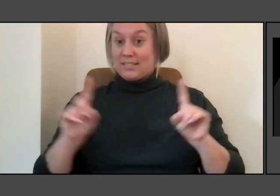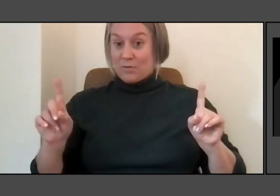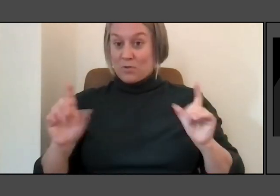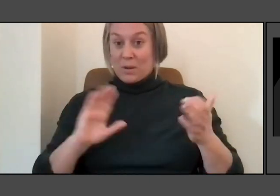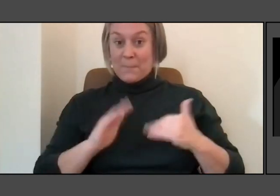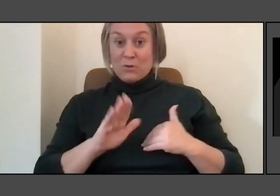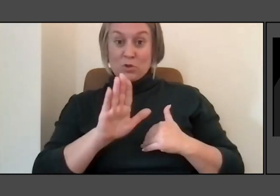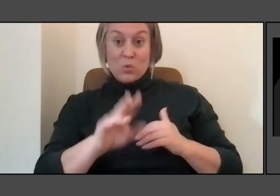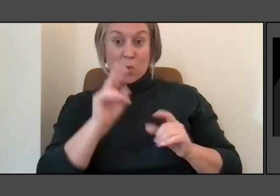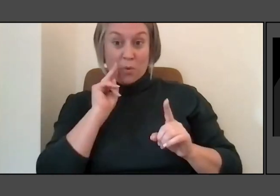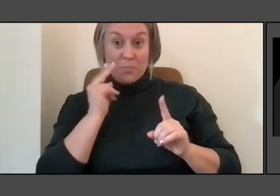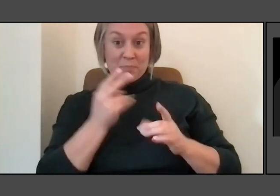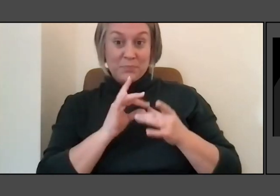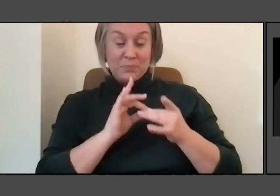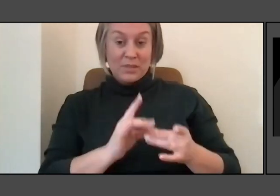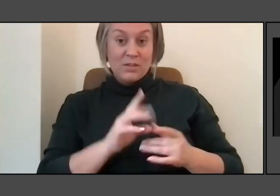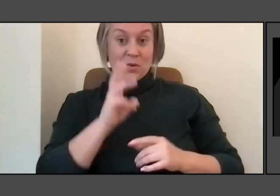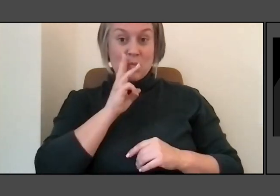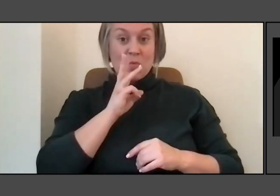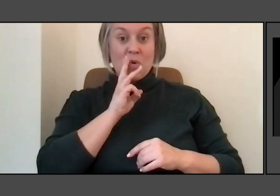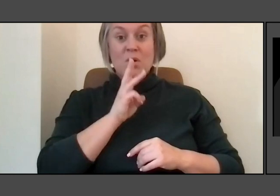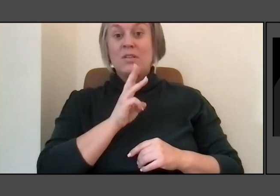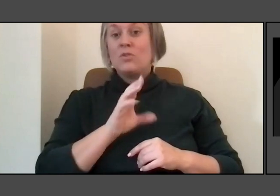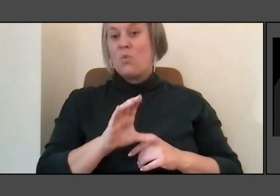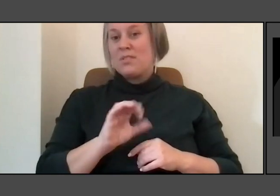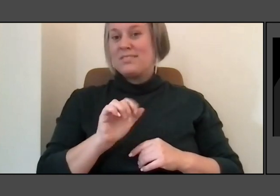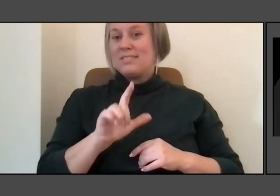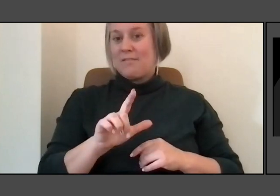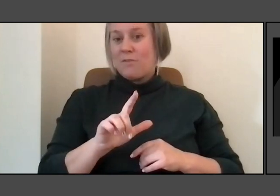like with your civil rights memorial at the Southern Poverty Law Center